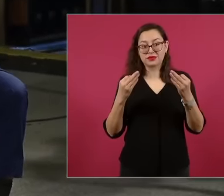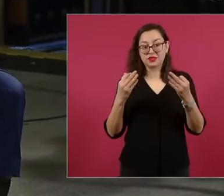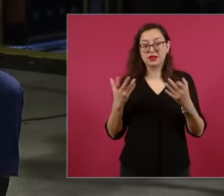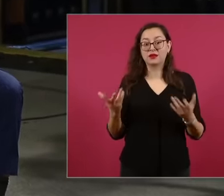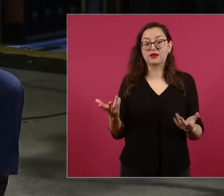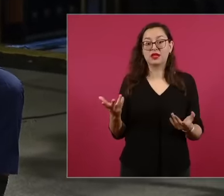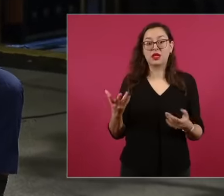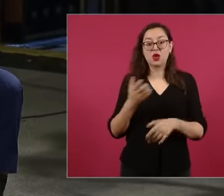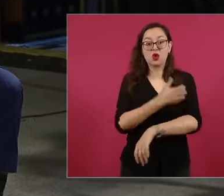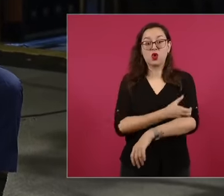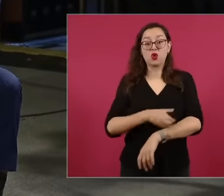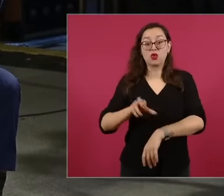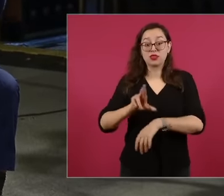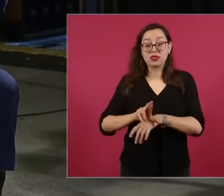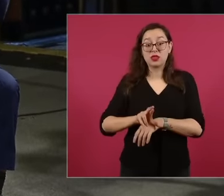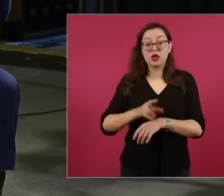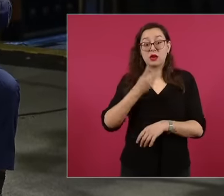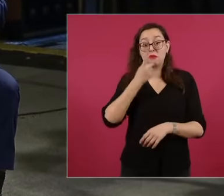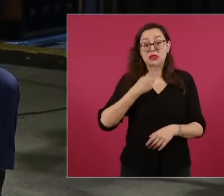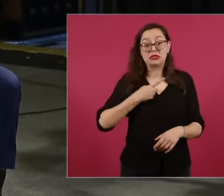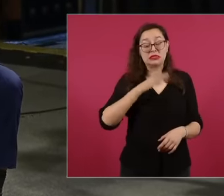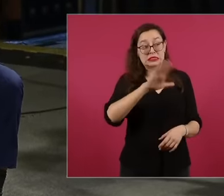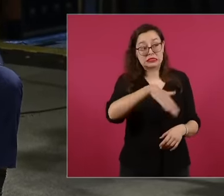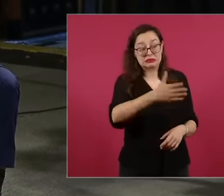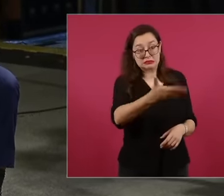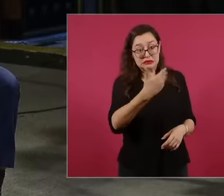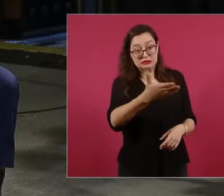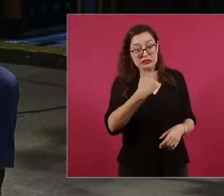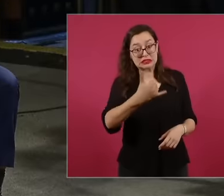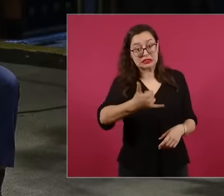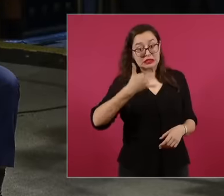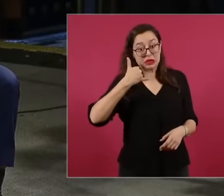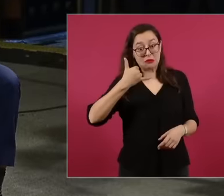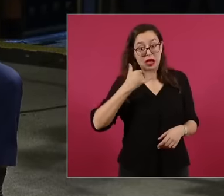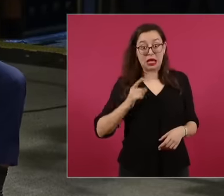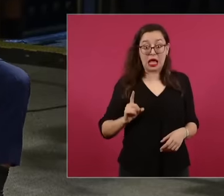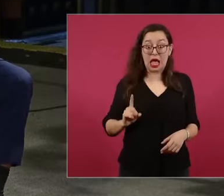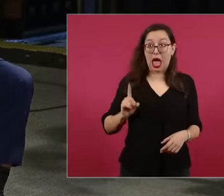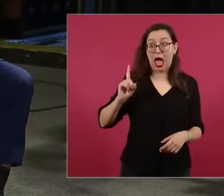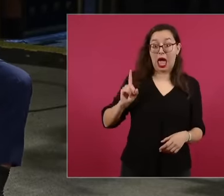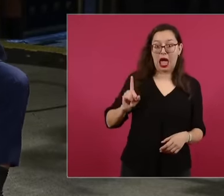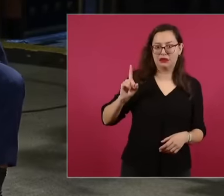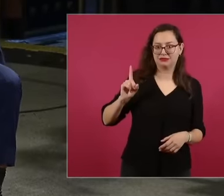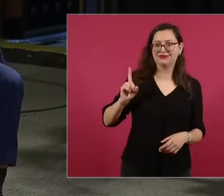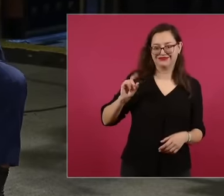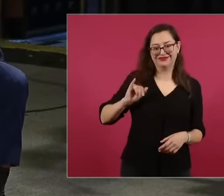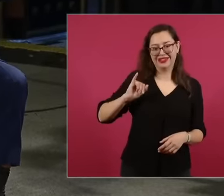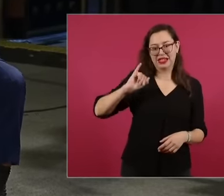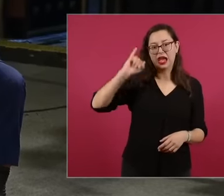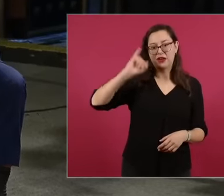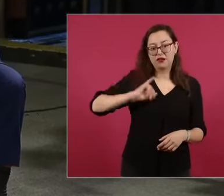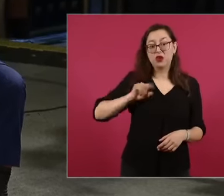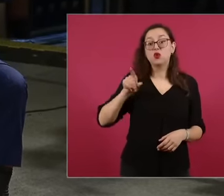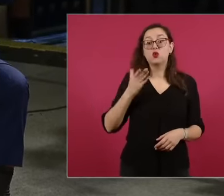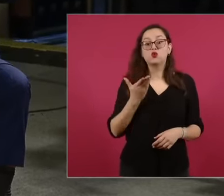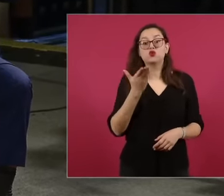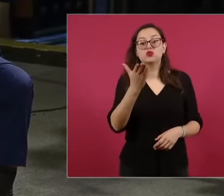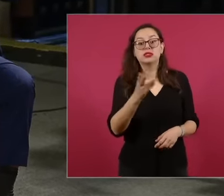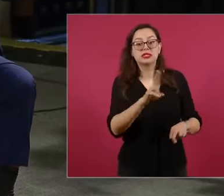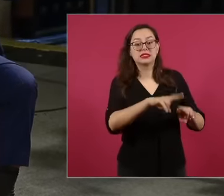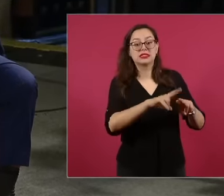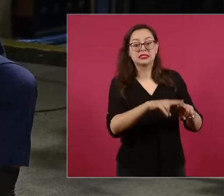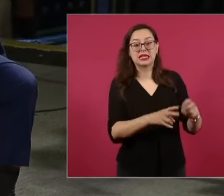here, there's a very important call and take the call. You were there and you came back. The reporter